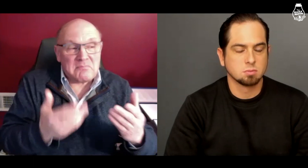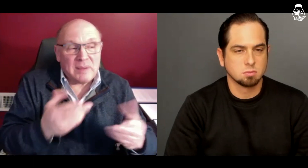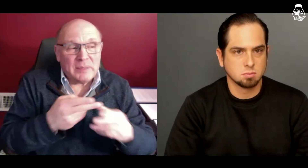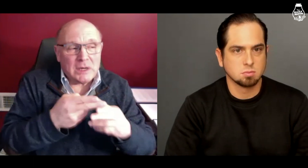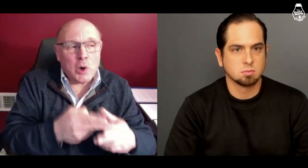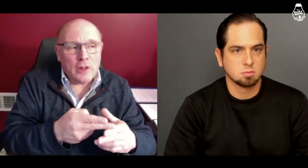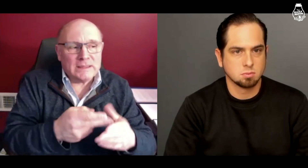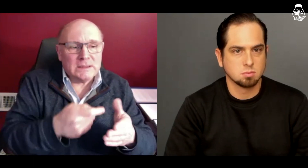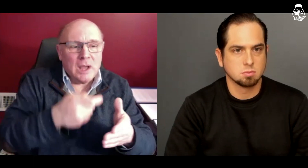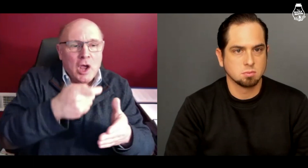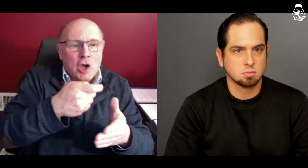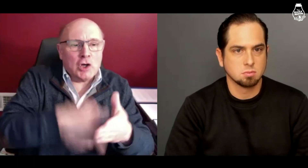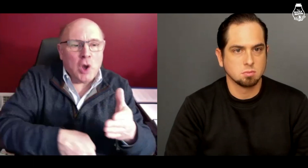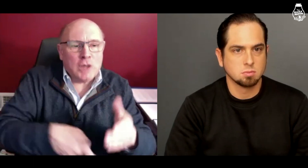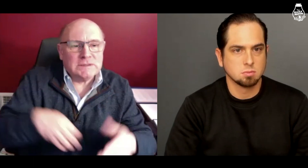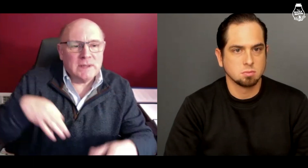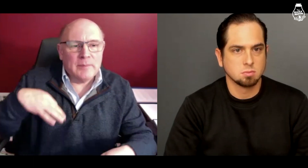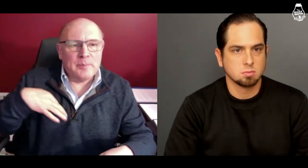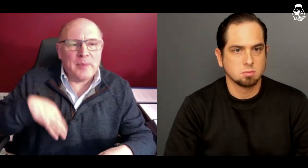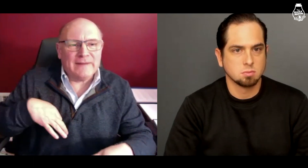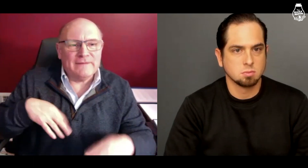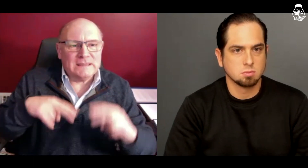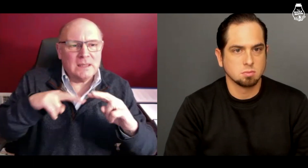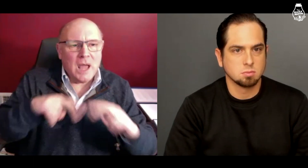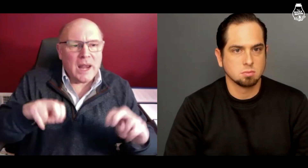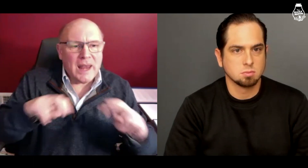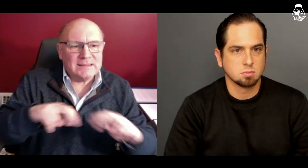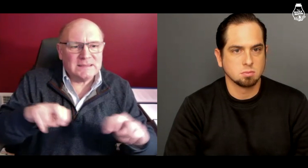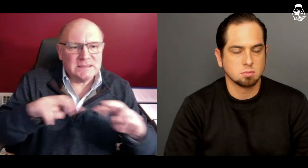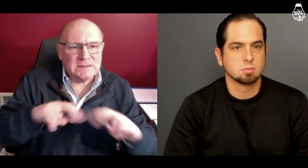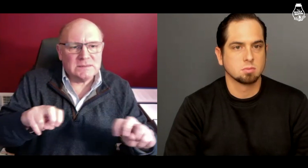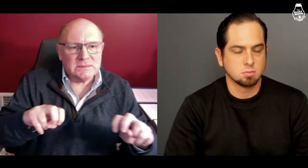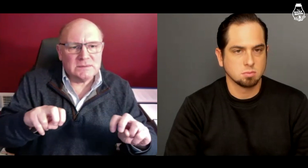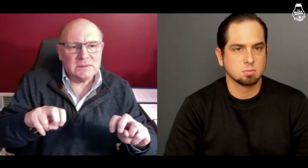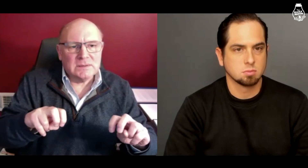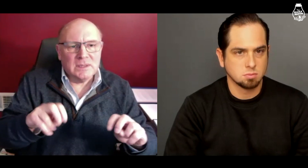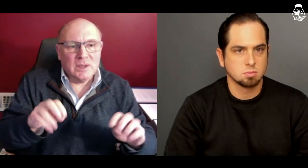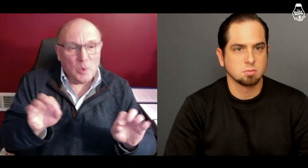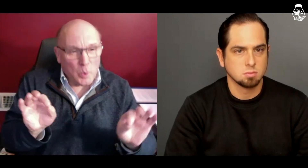maybe you can call it a cost-benefit analysis,